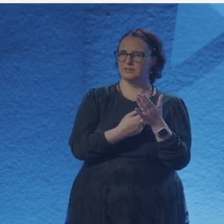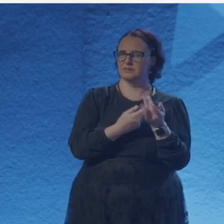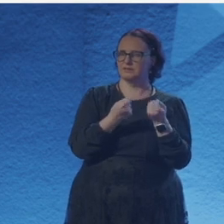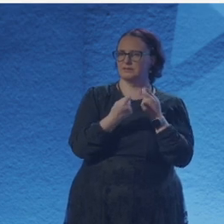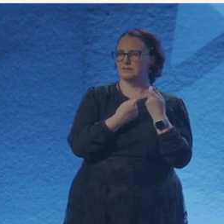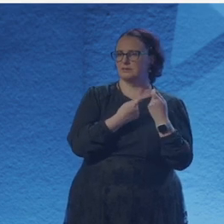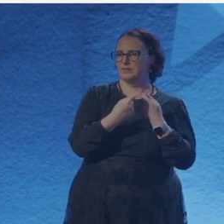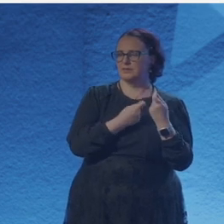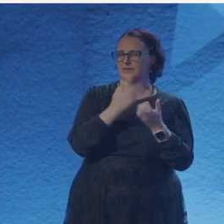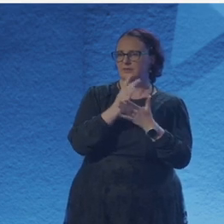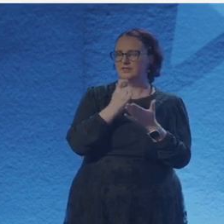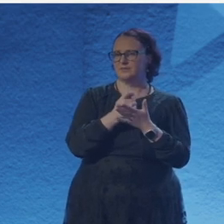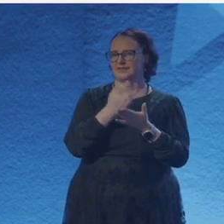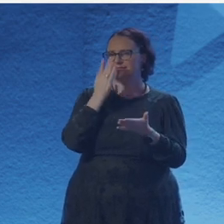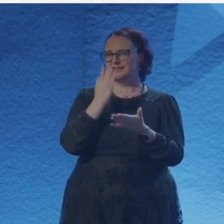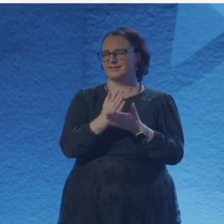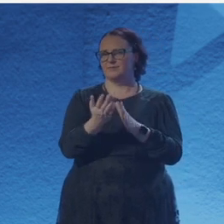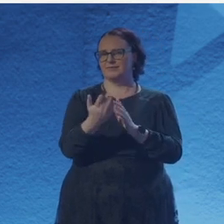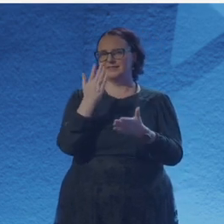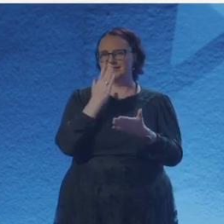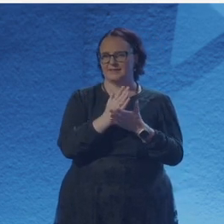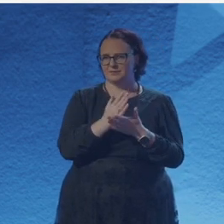I think that very often you're